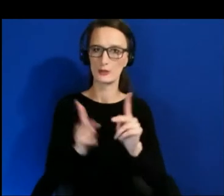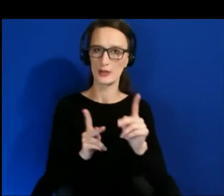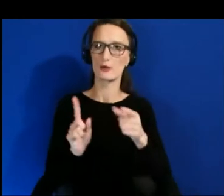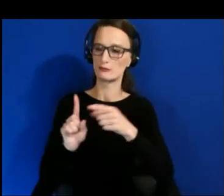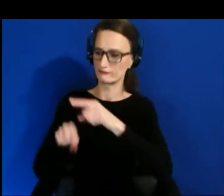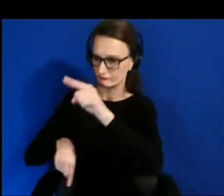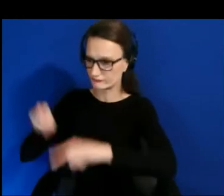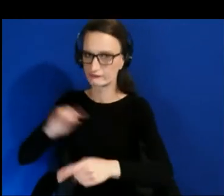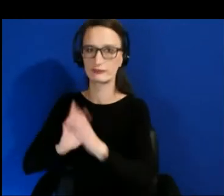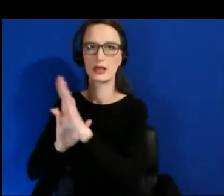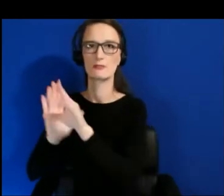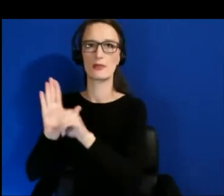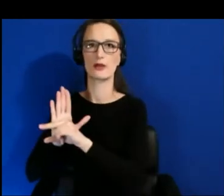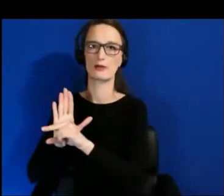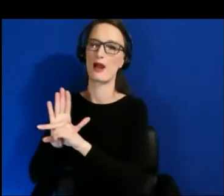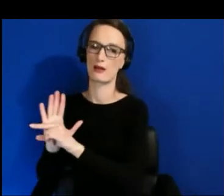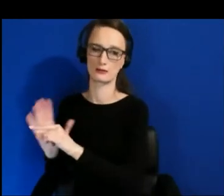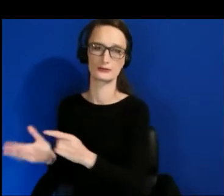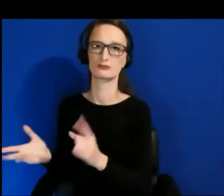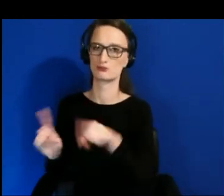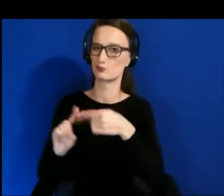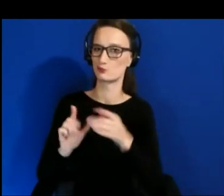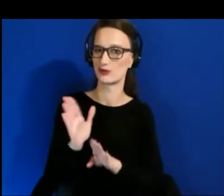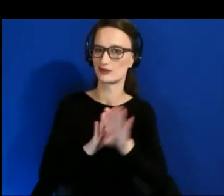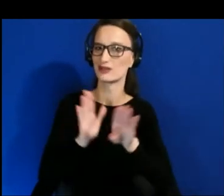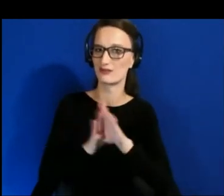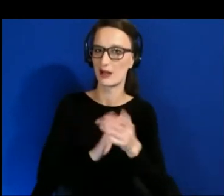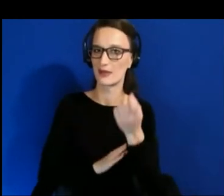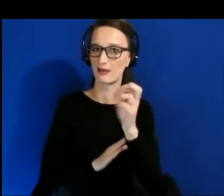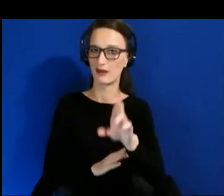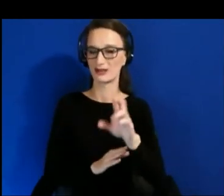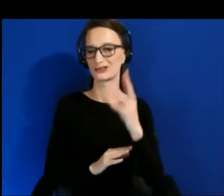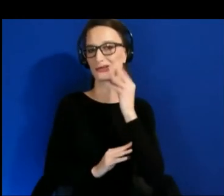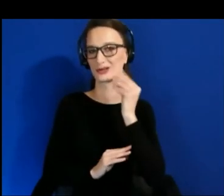when developing XR experiences.